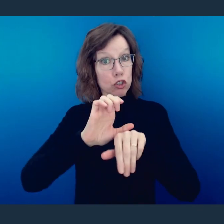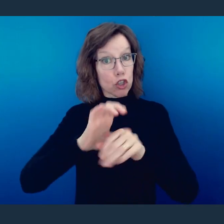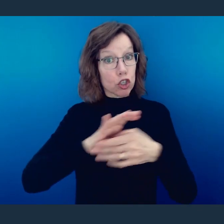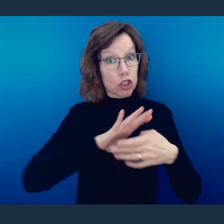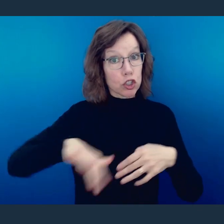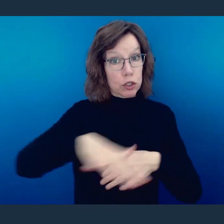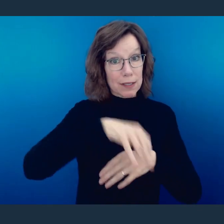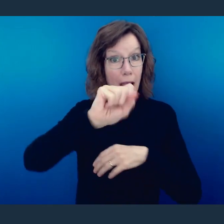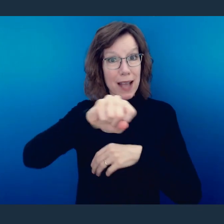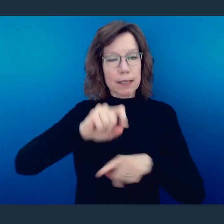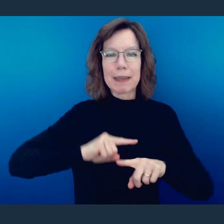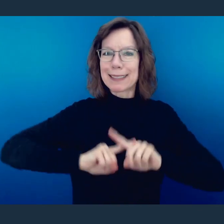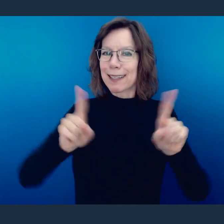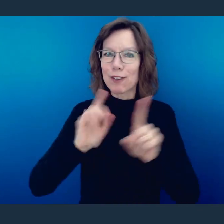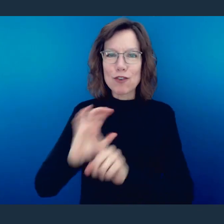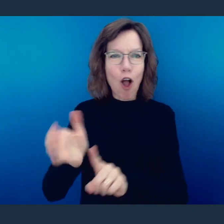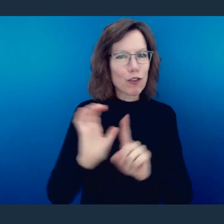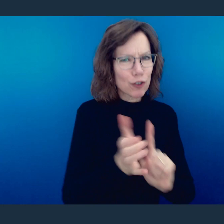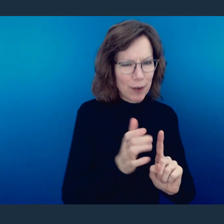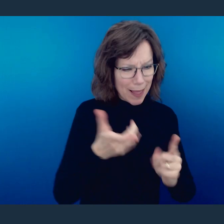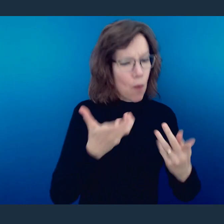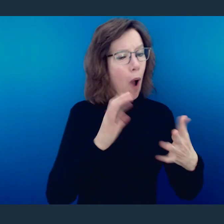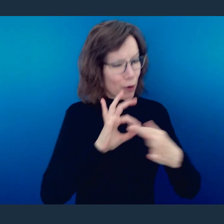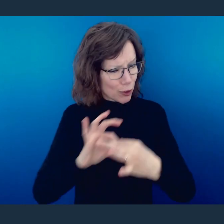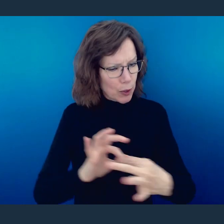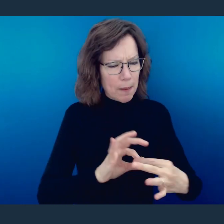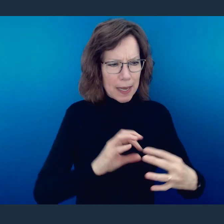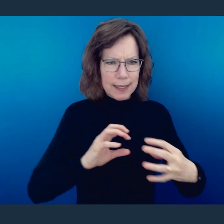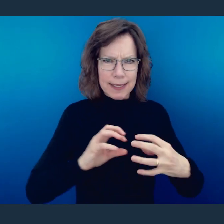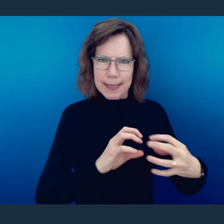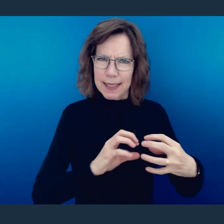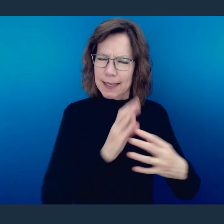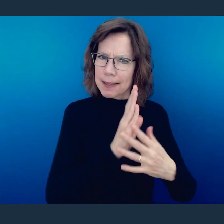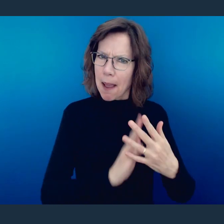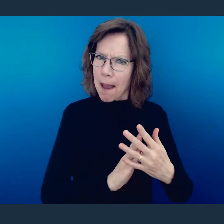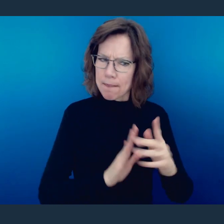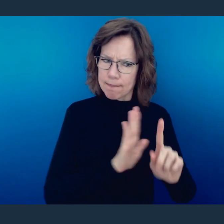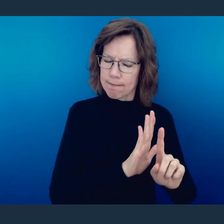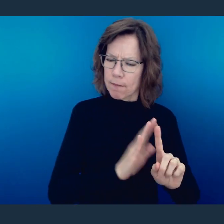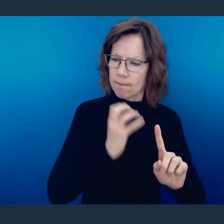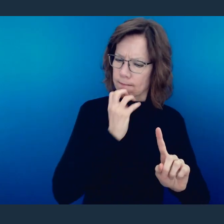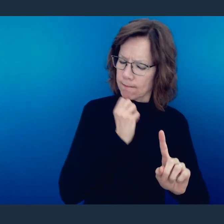with various cultures trying to come together but bickering over things that were indigenous